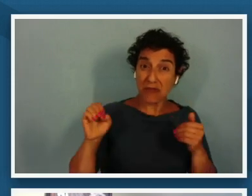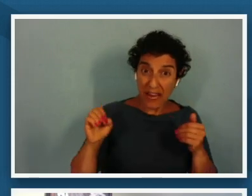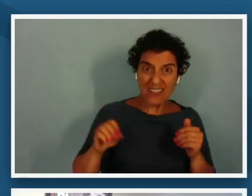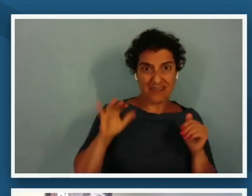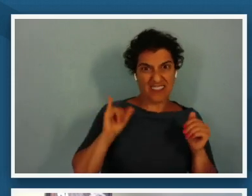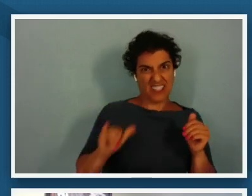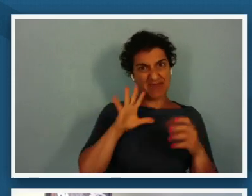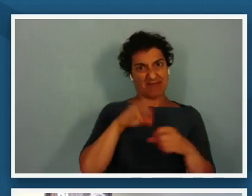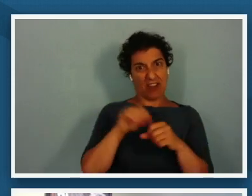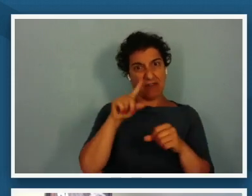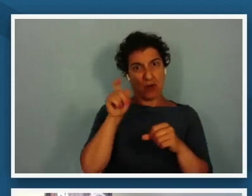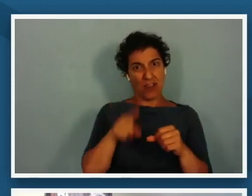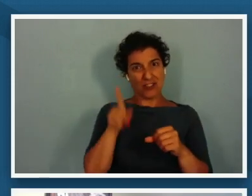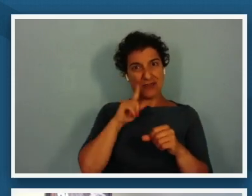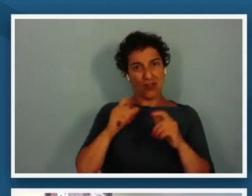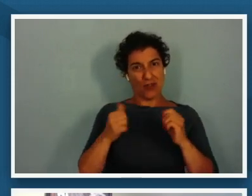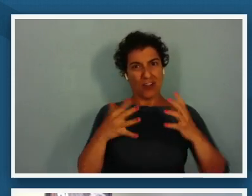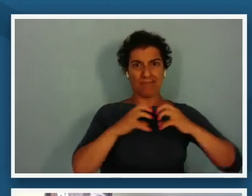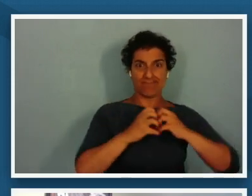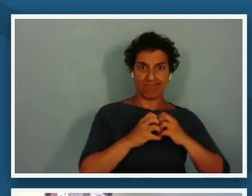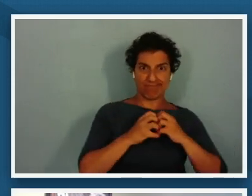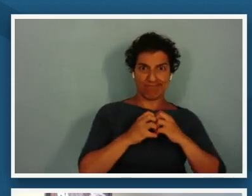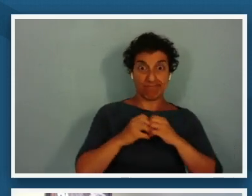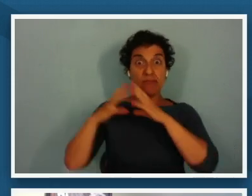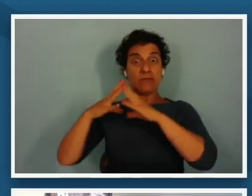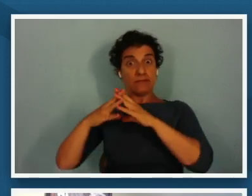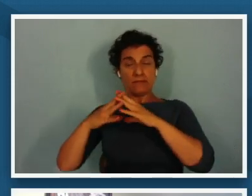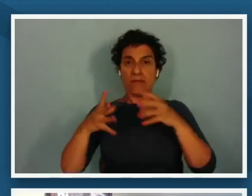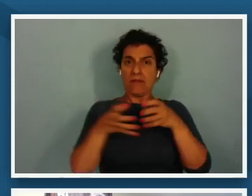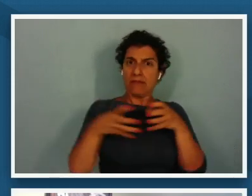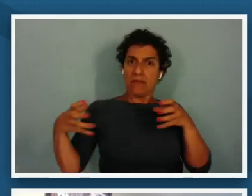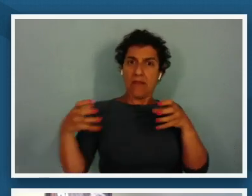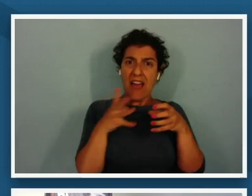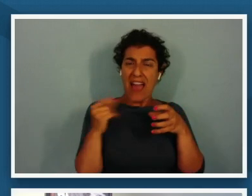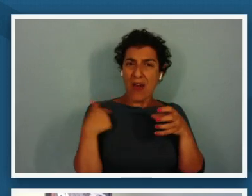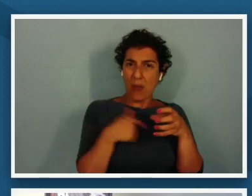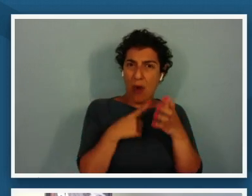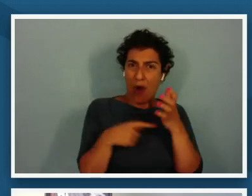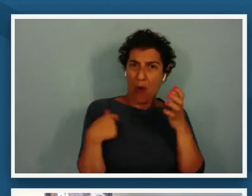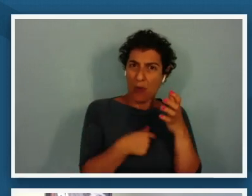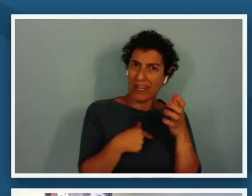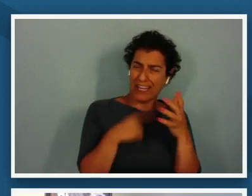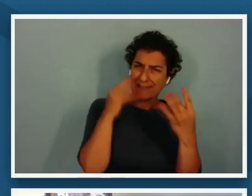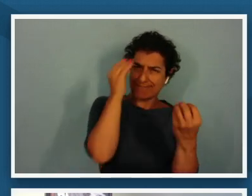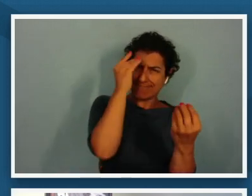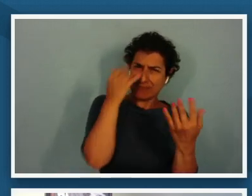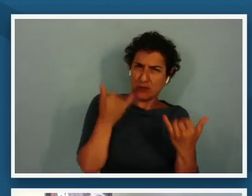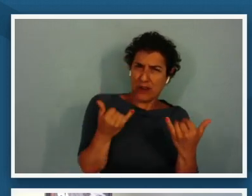the questions that we continue to grapple with today